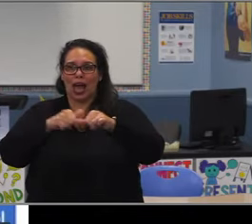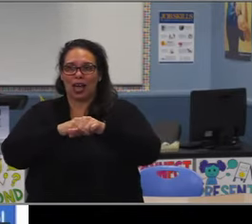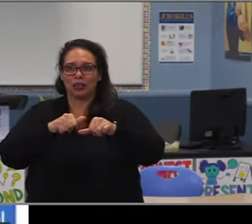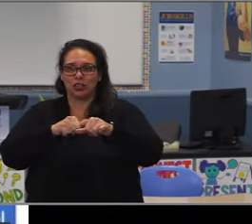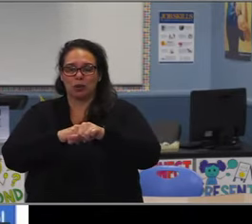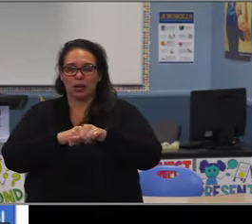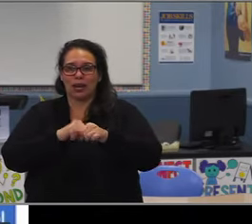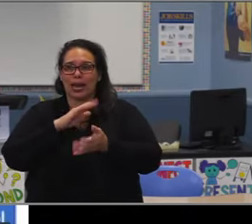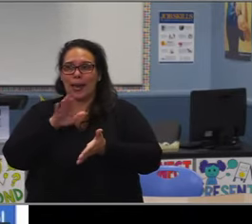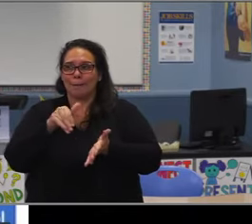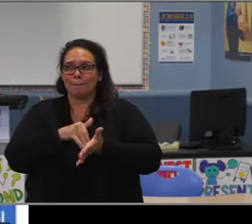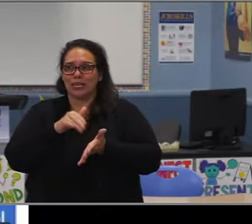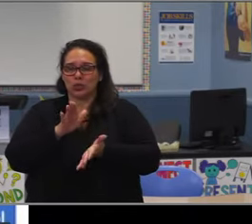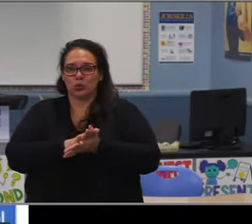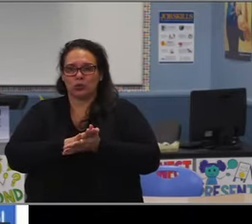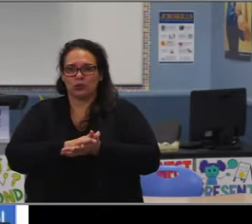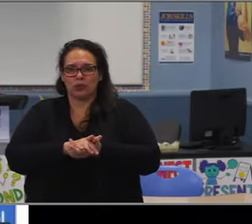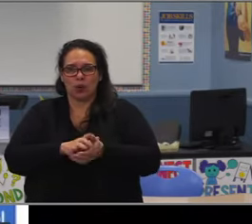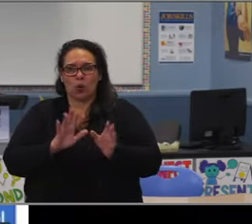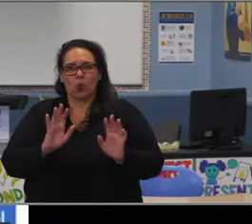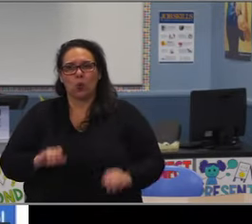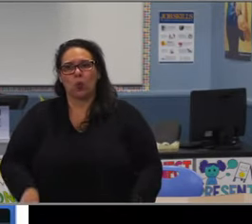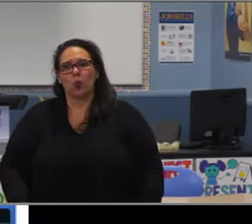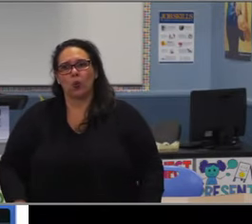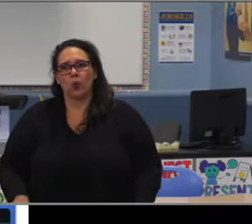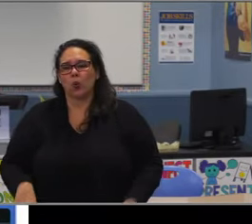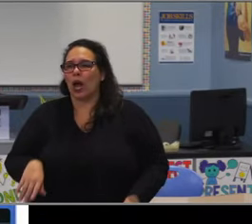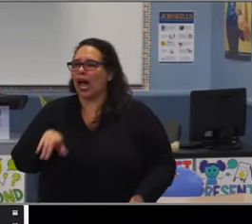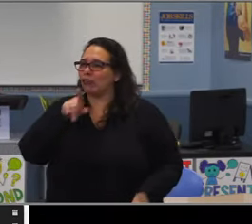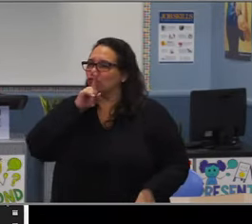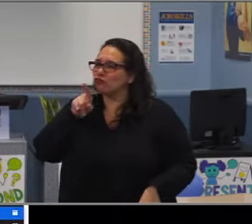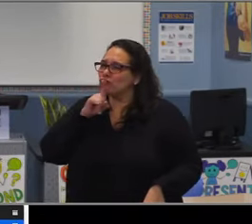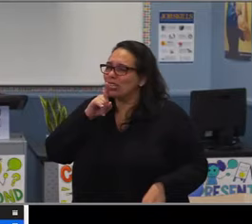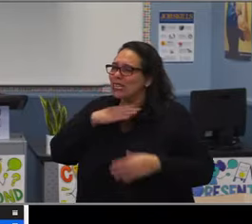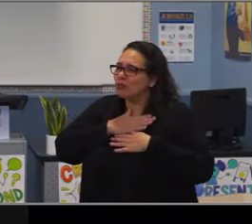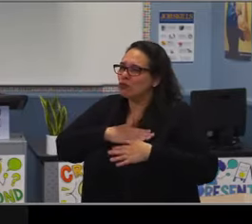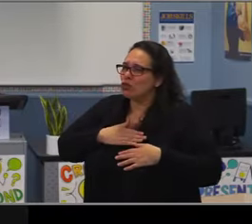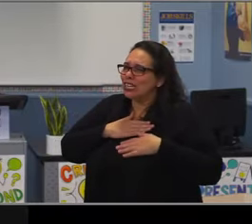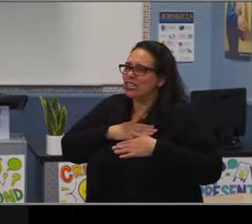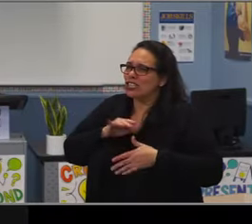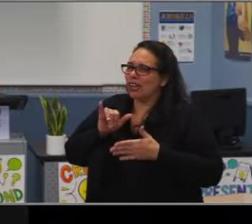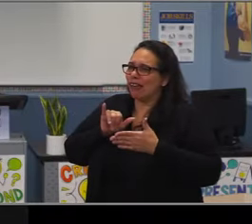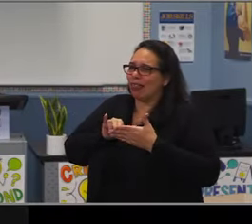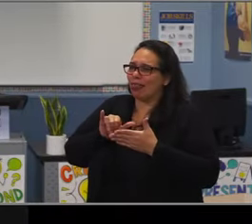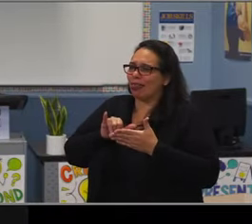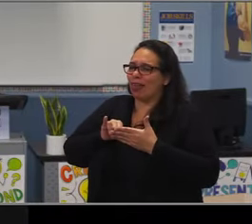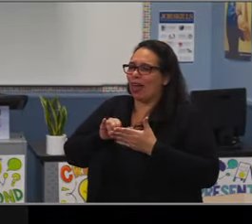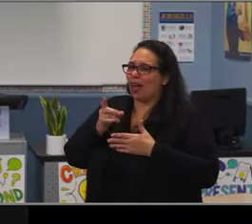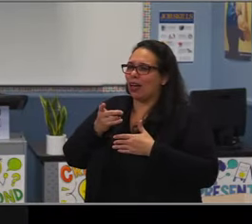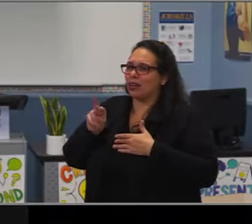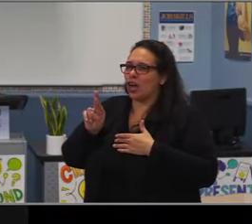coming into the high school. So not waiting for them to fail in high school, but knowing that these are at-risk students coming out of middle school